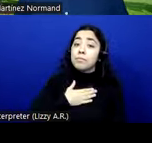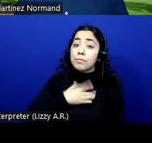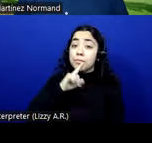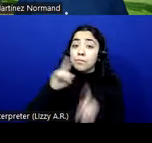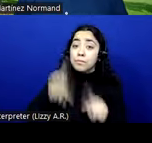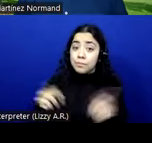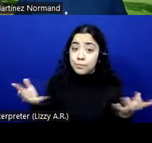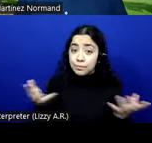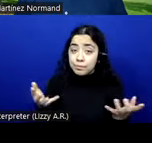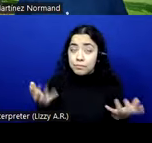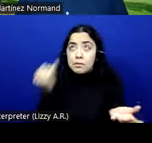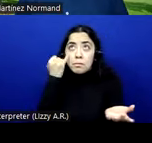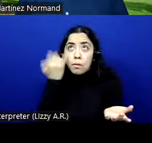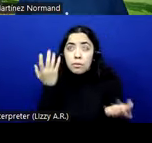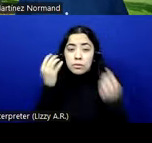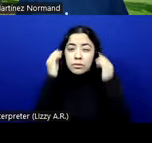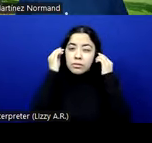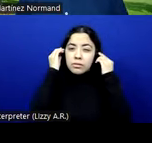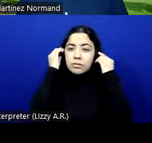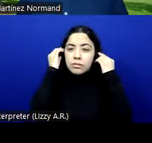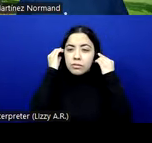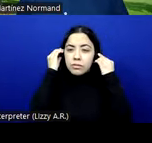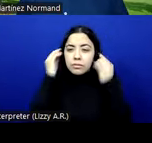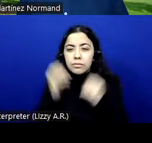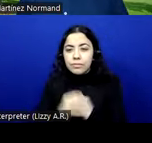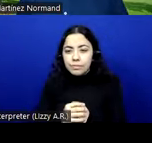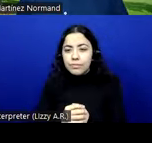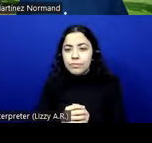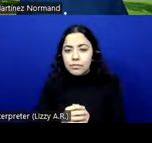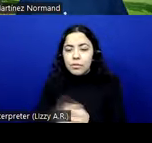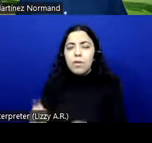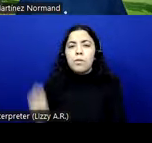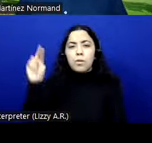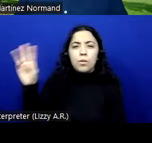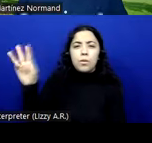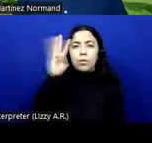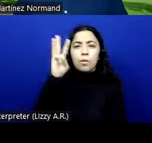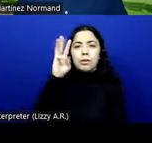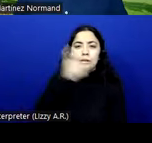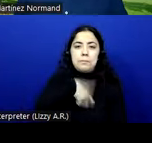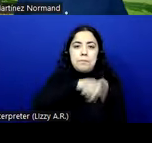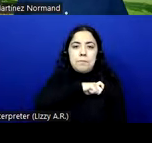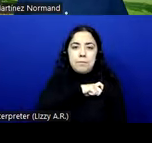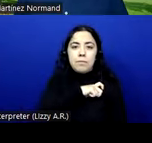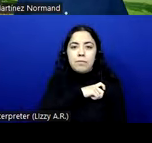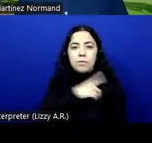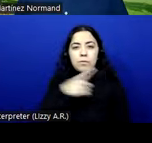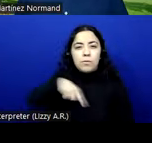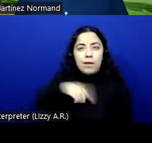let's say a reply from the northwest of Spain we have this funny idea of them. They always